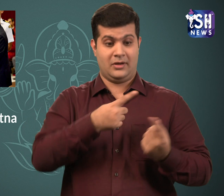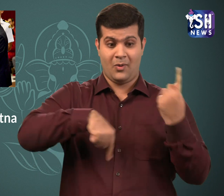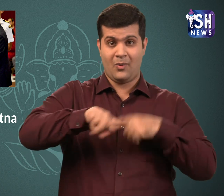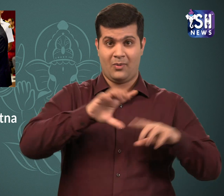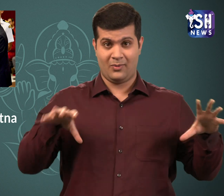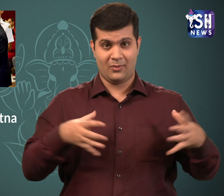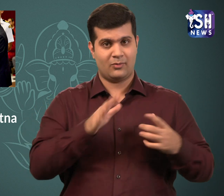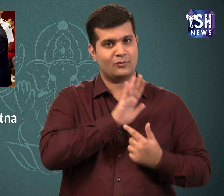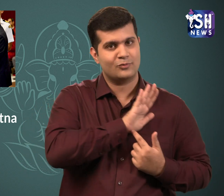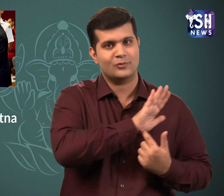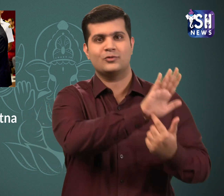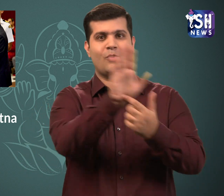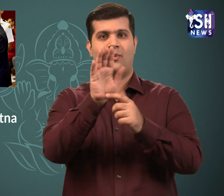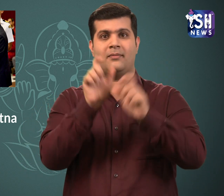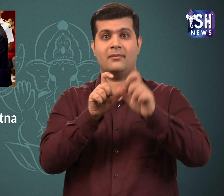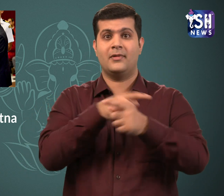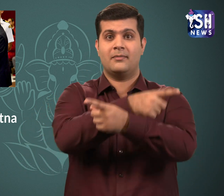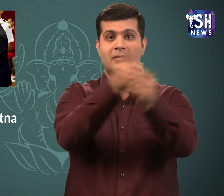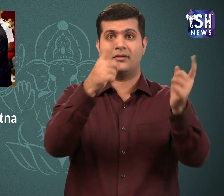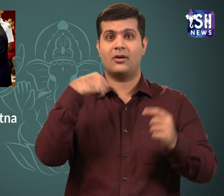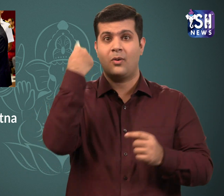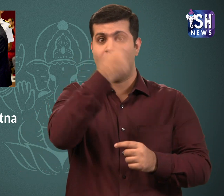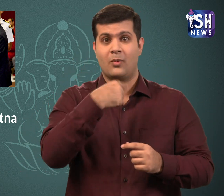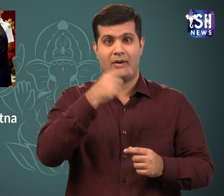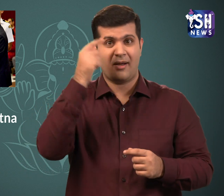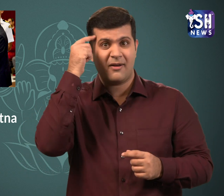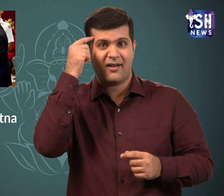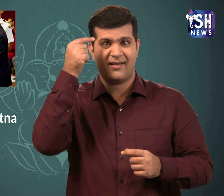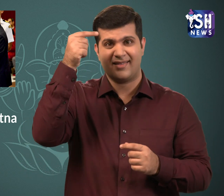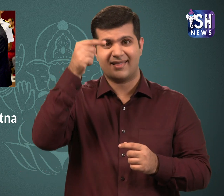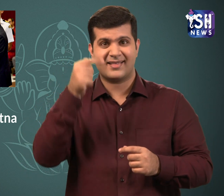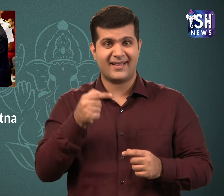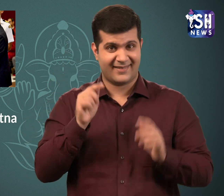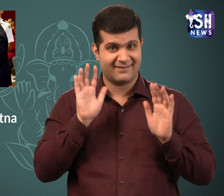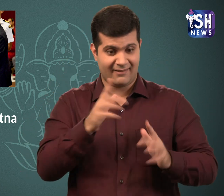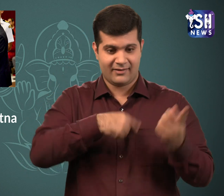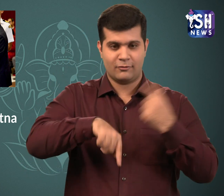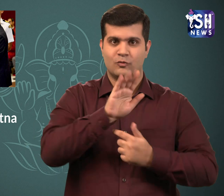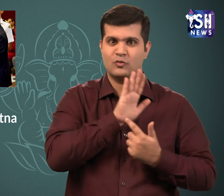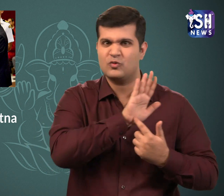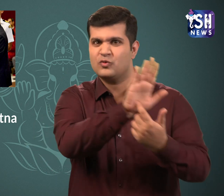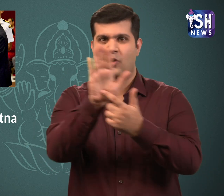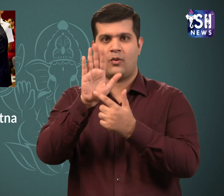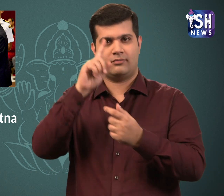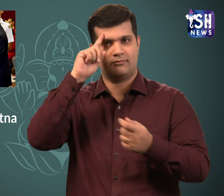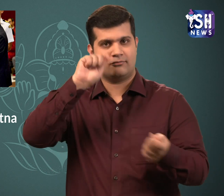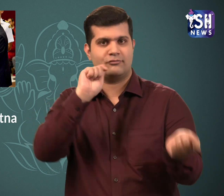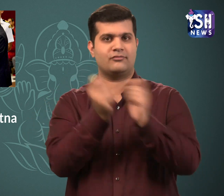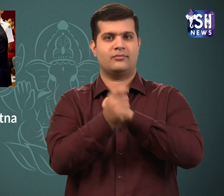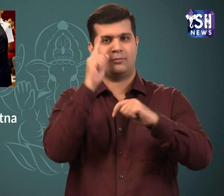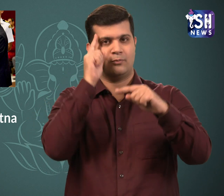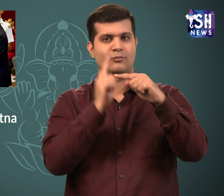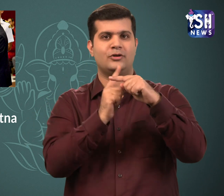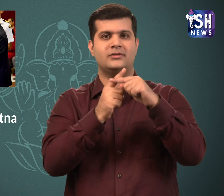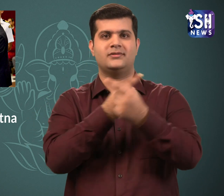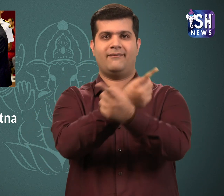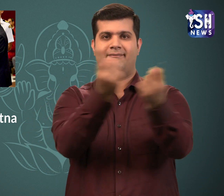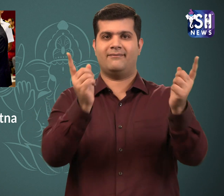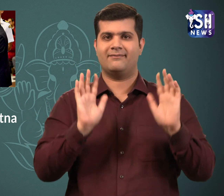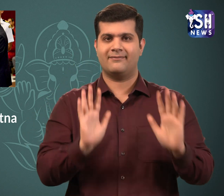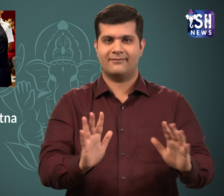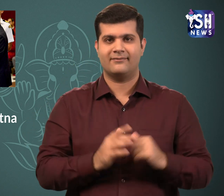She said that people with disabilities want to show this to world and change their negativity into positivity.